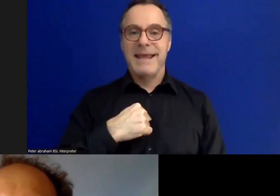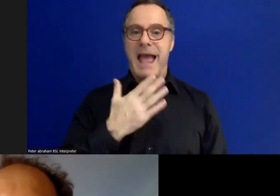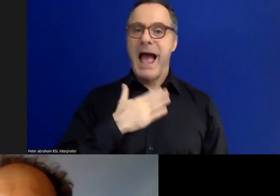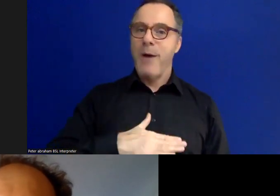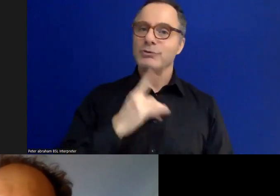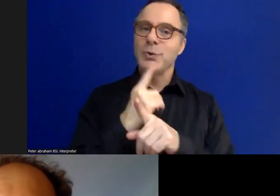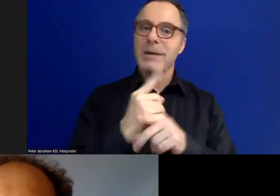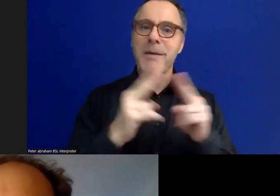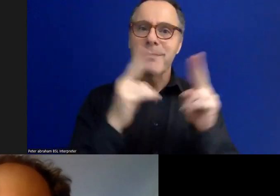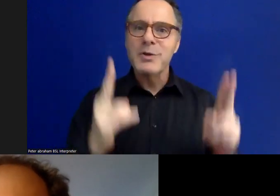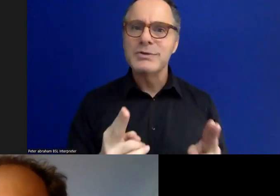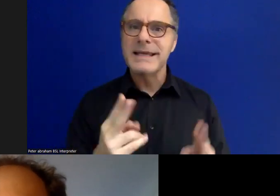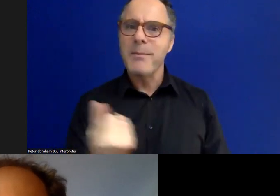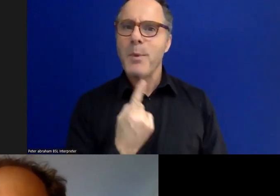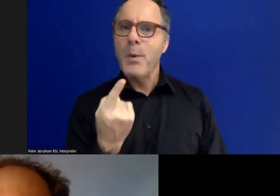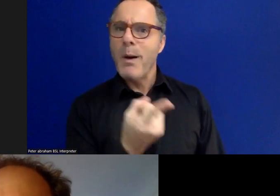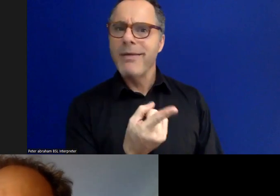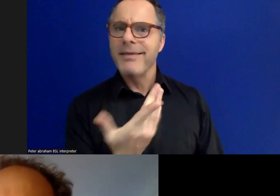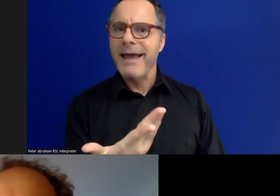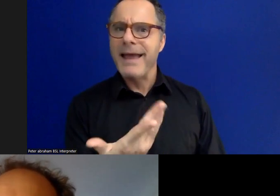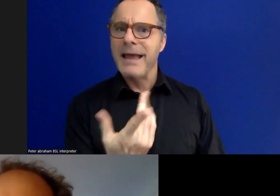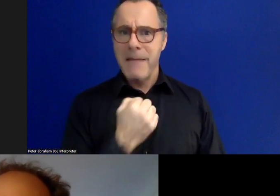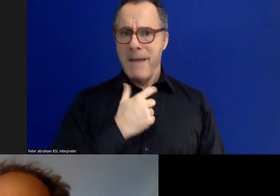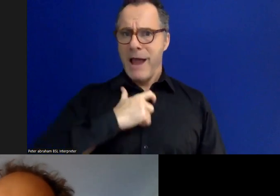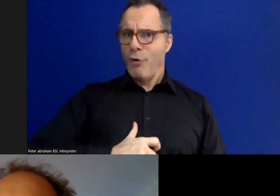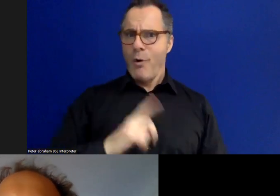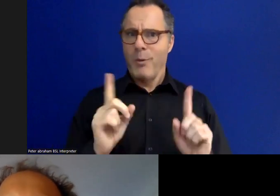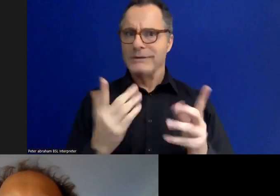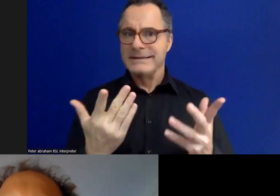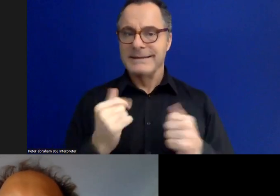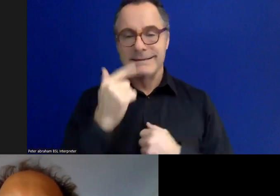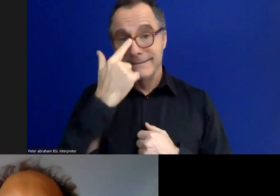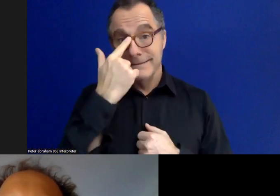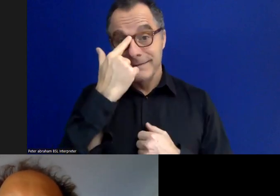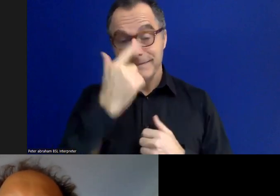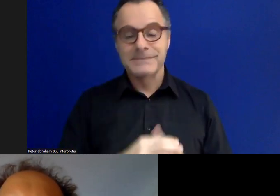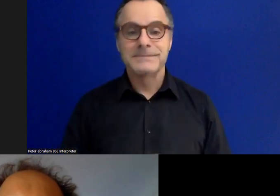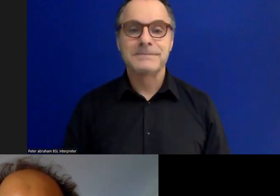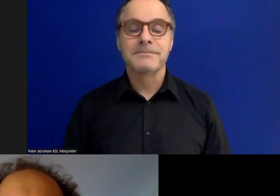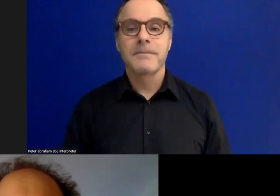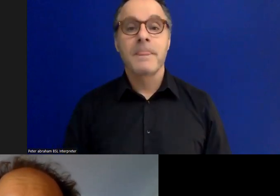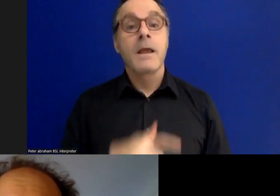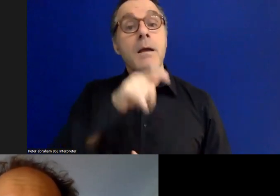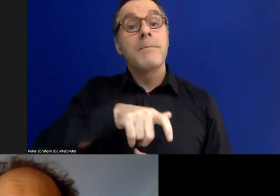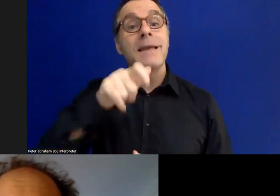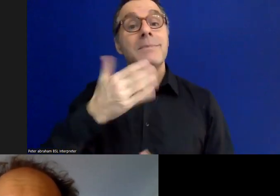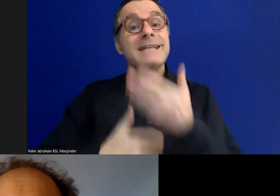what we do generally and what I do there. So, the people's history museum is the national museum of